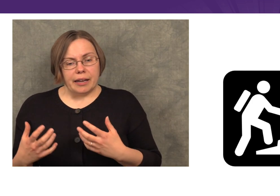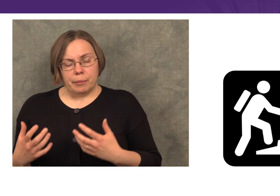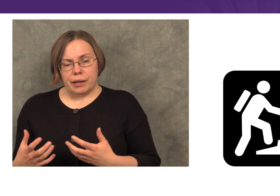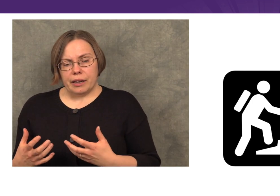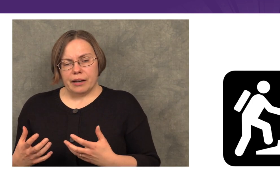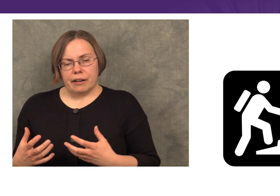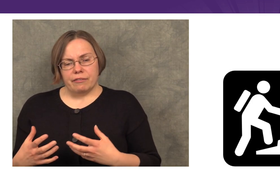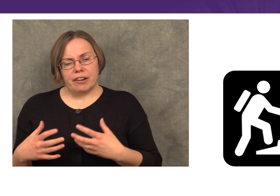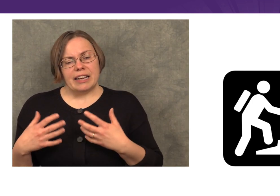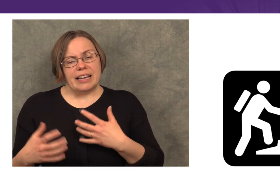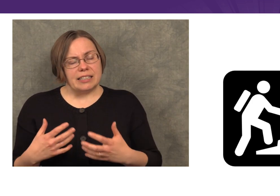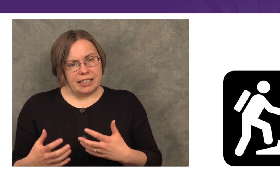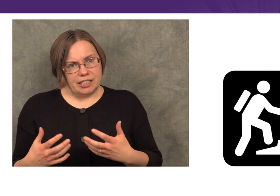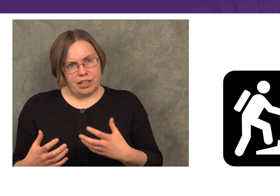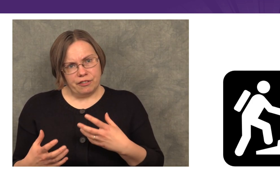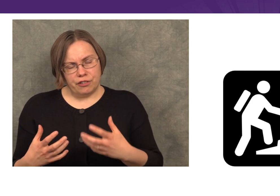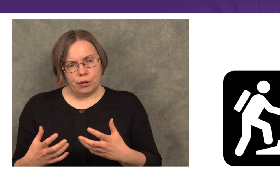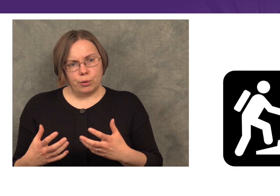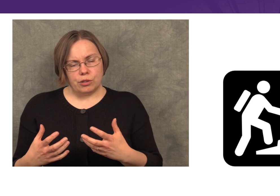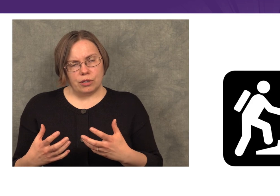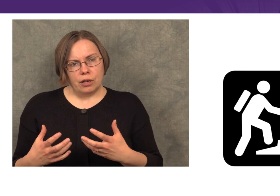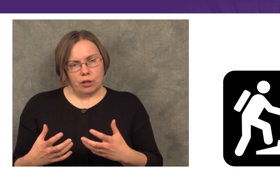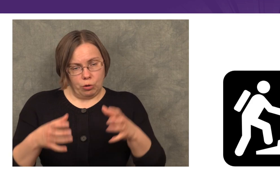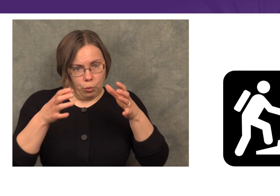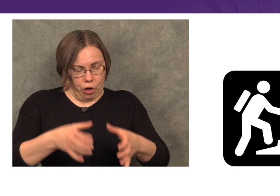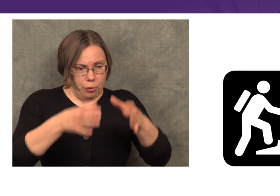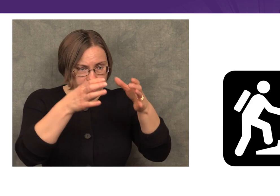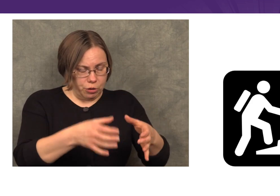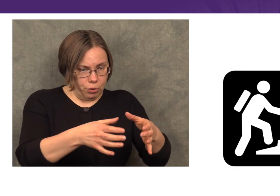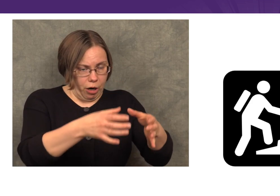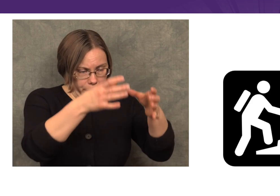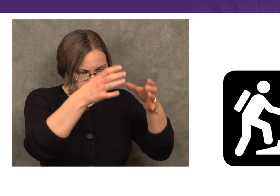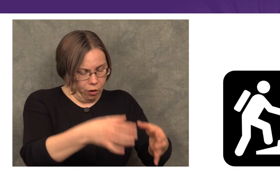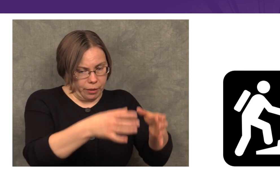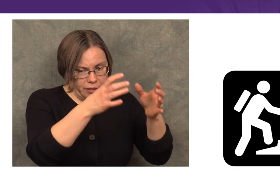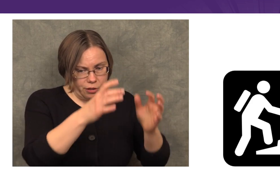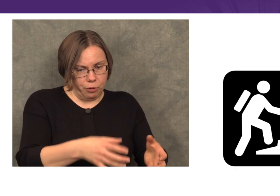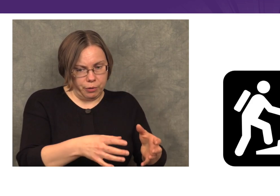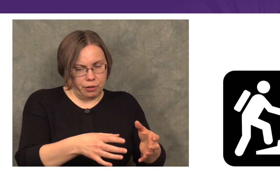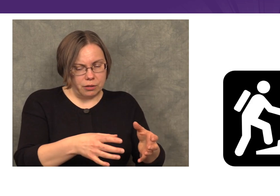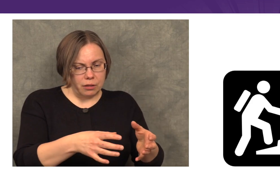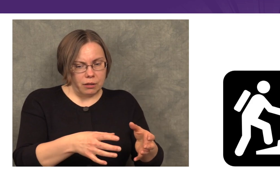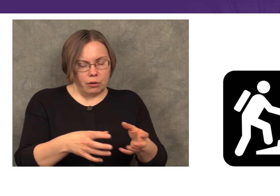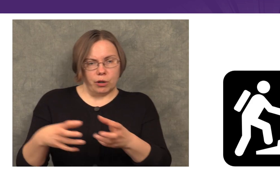it can be very easy to confuse the work we do— our performance as interpreters—